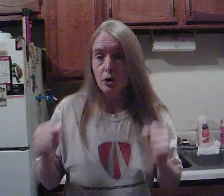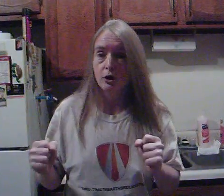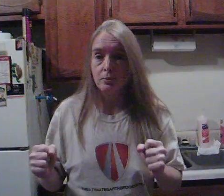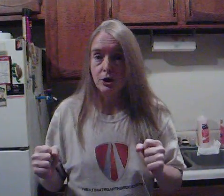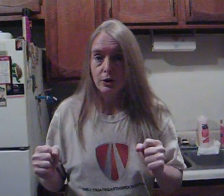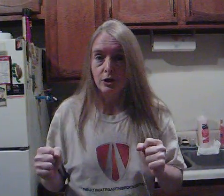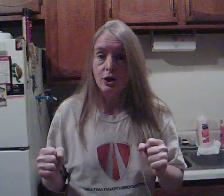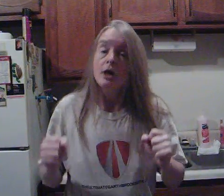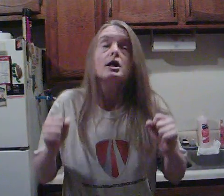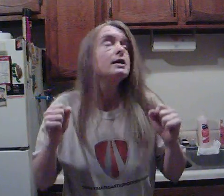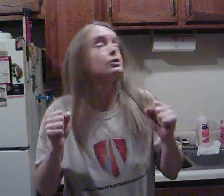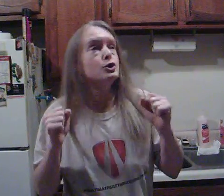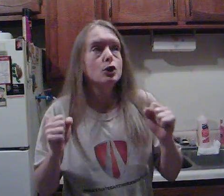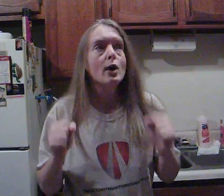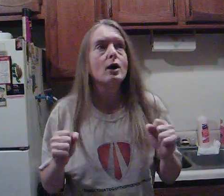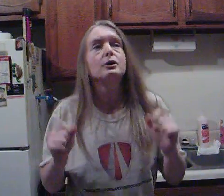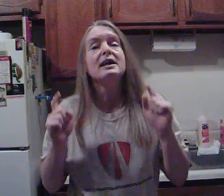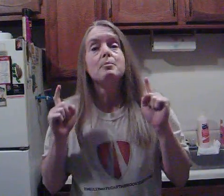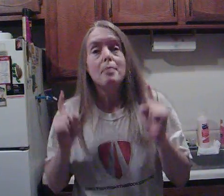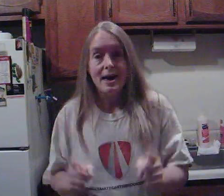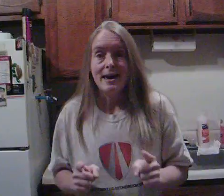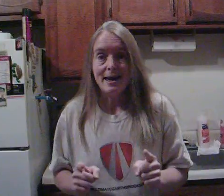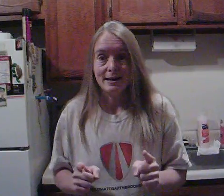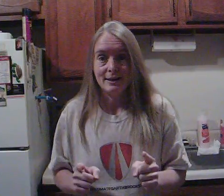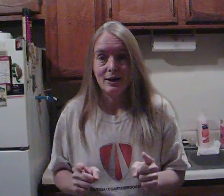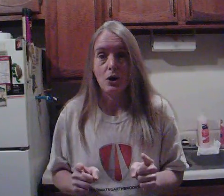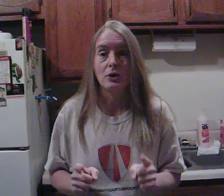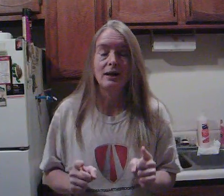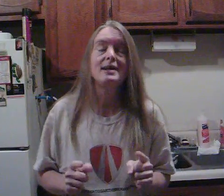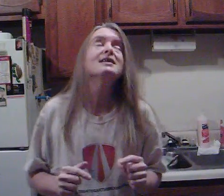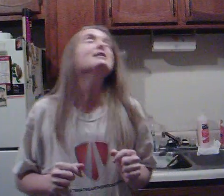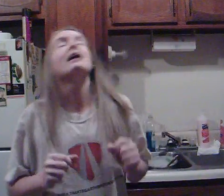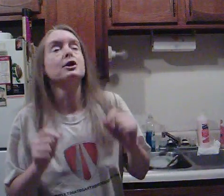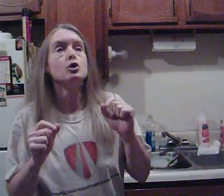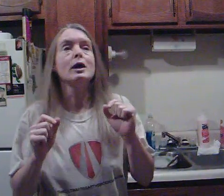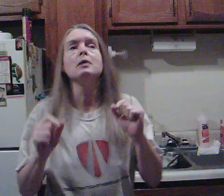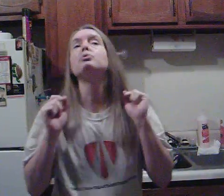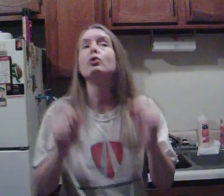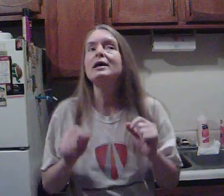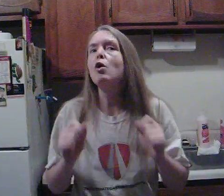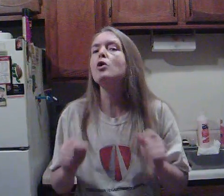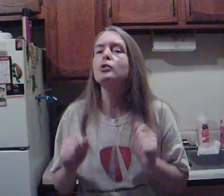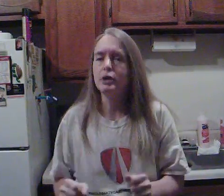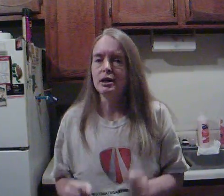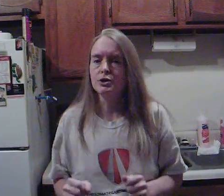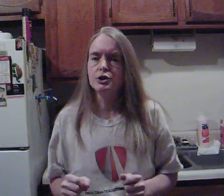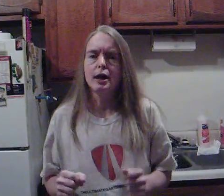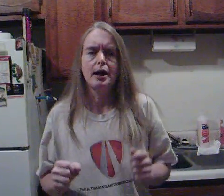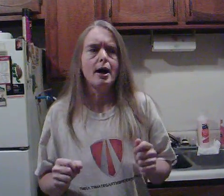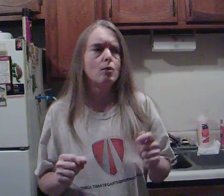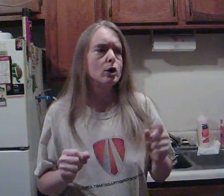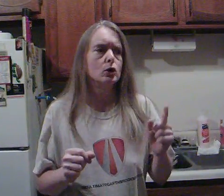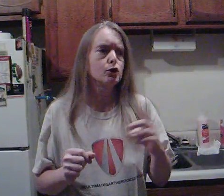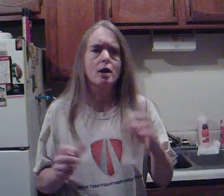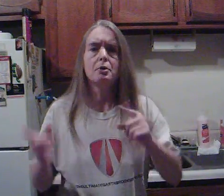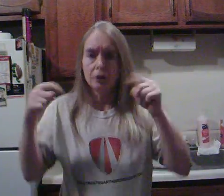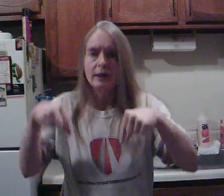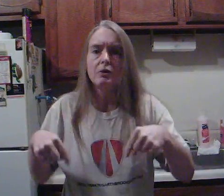Murder Club Series is due out in May You can pre-order this, and i will try to put the link